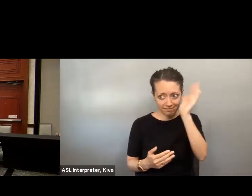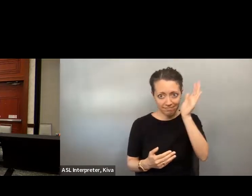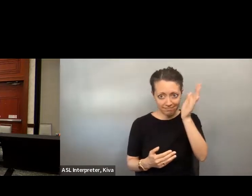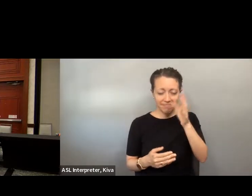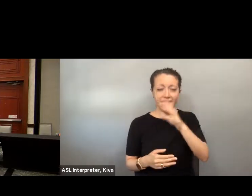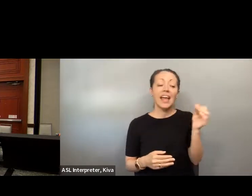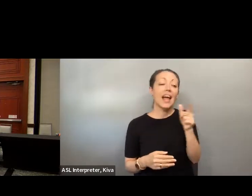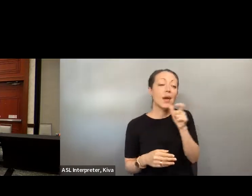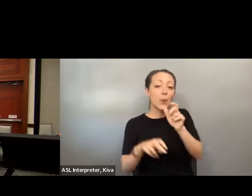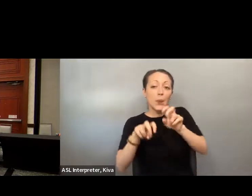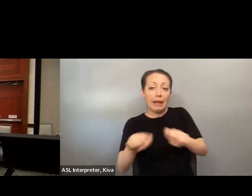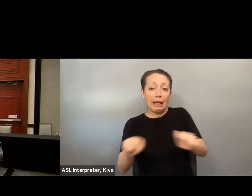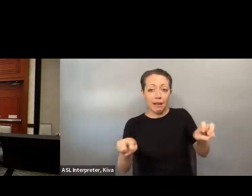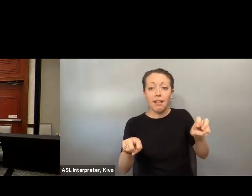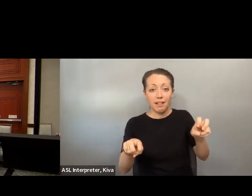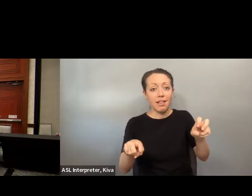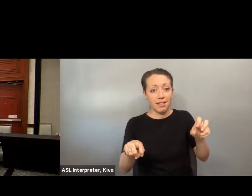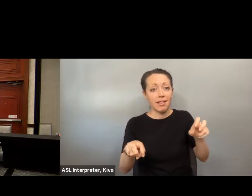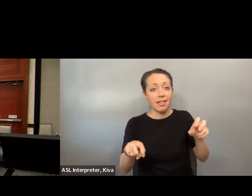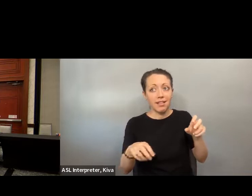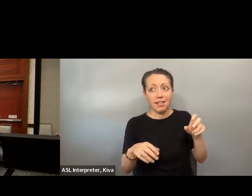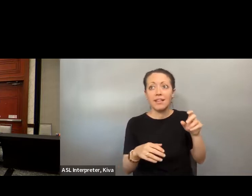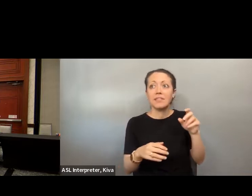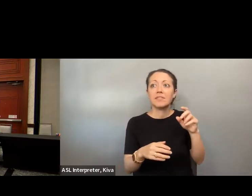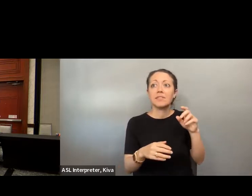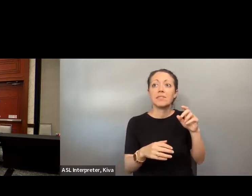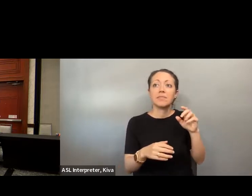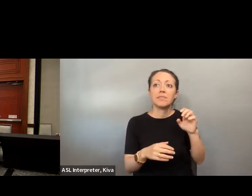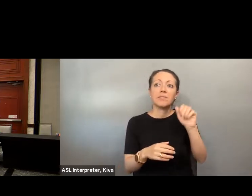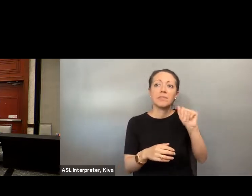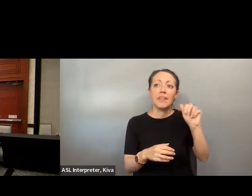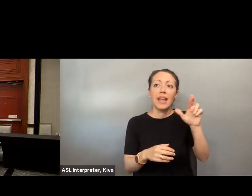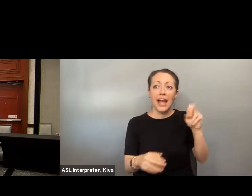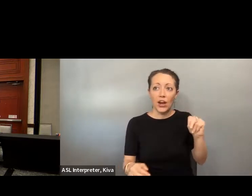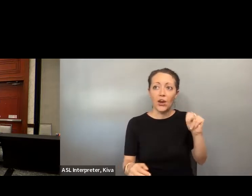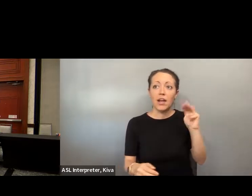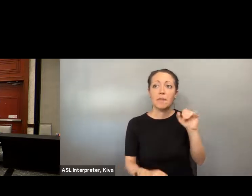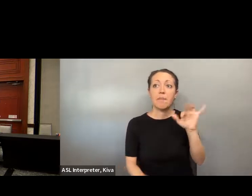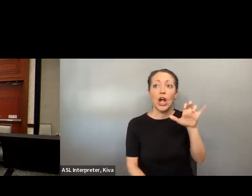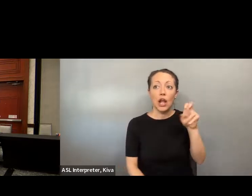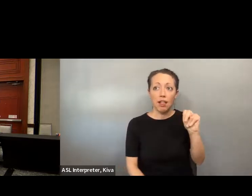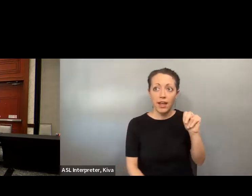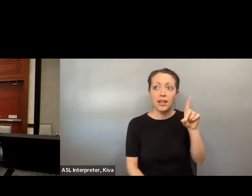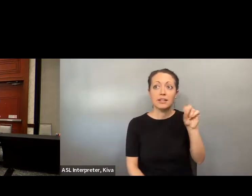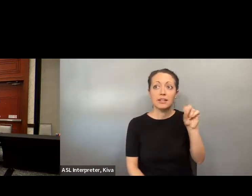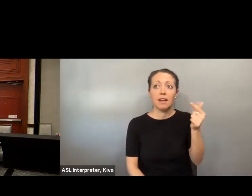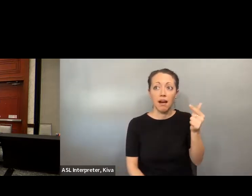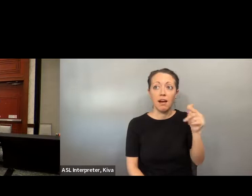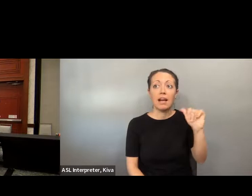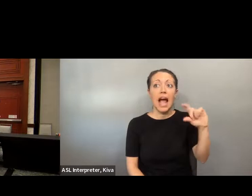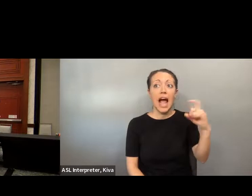I especially would like to thank our keynote. Speaker, Emily Vorty, and I think, like to thank the panelists on the make making vote by mail accessible. our keynote speaker, Emily, and I thank the panelists on